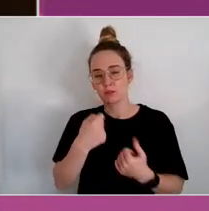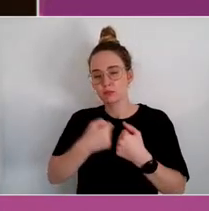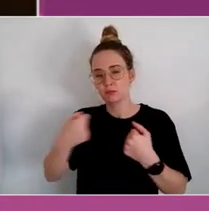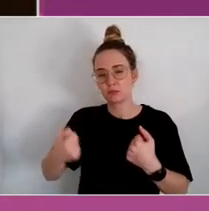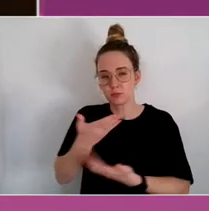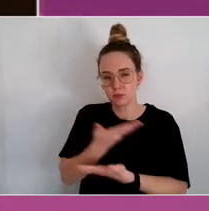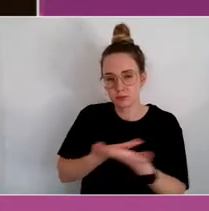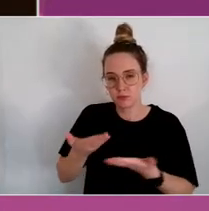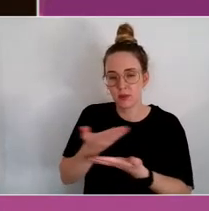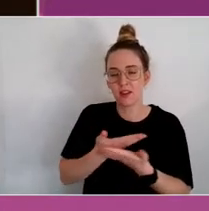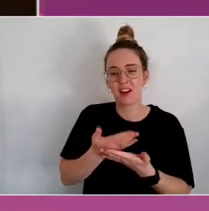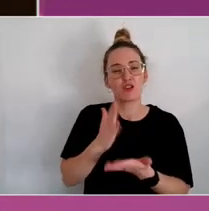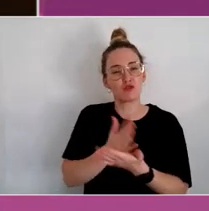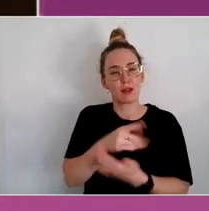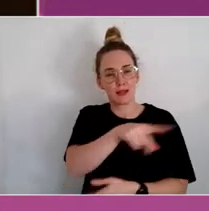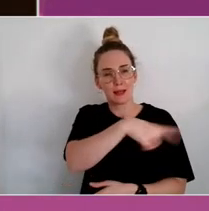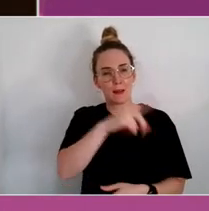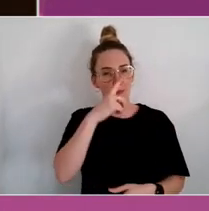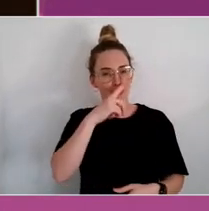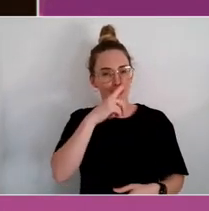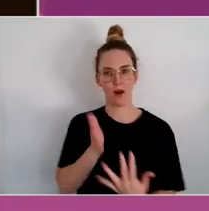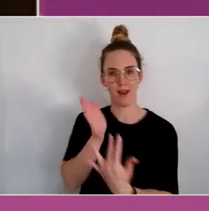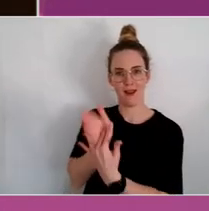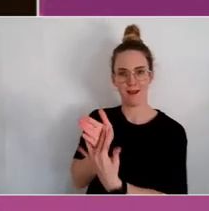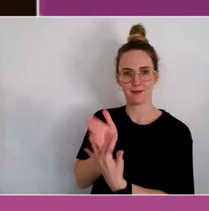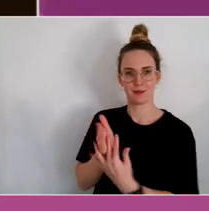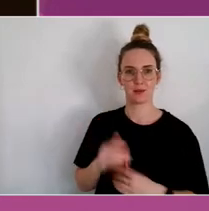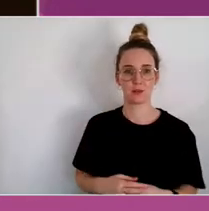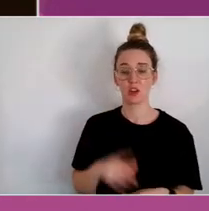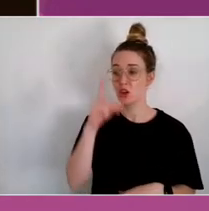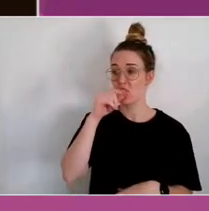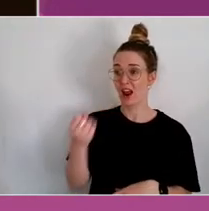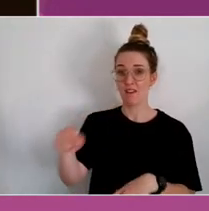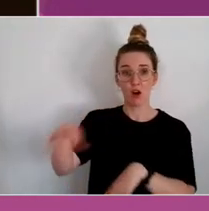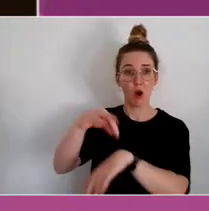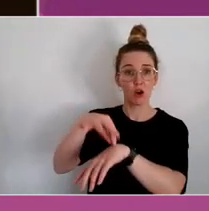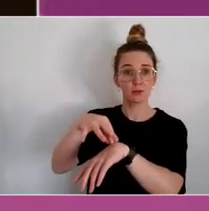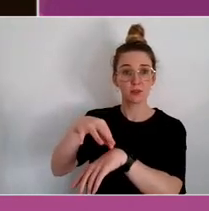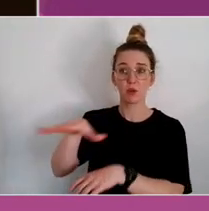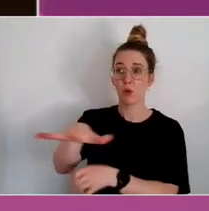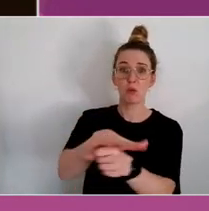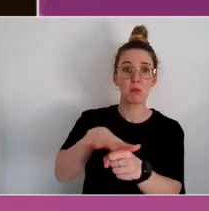So you can have a hospital, or you can have a local health network that receives government